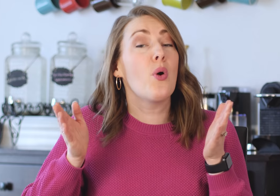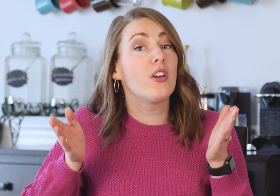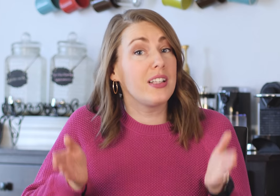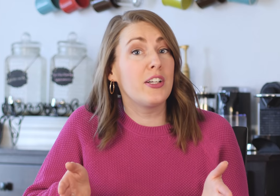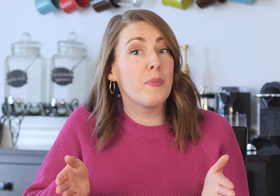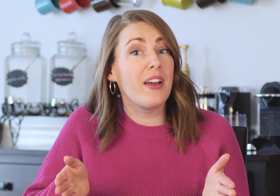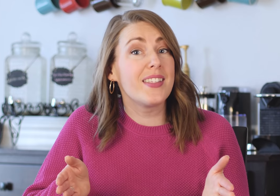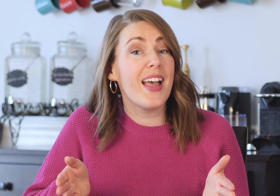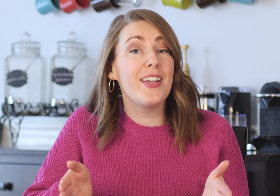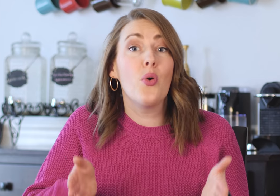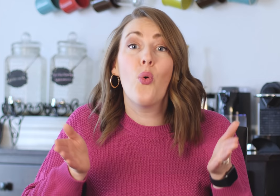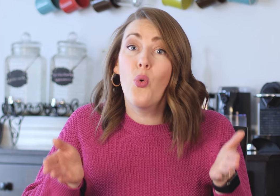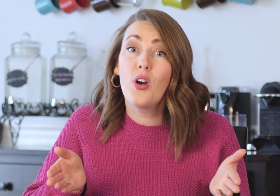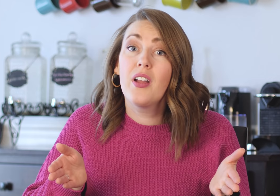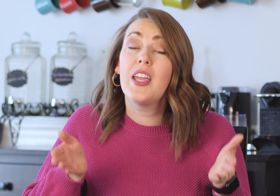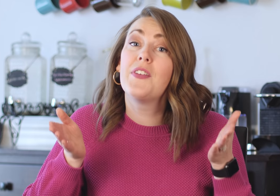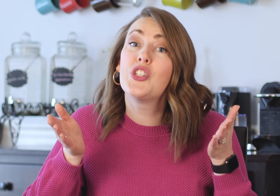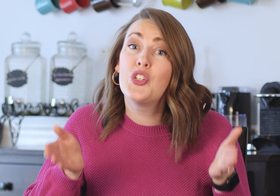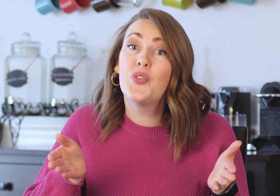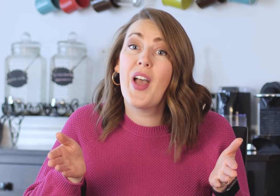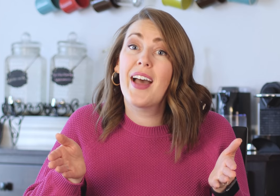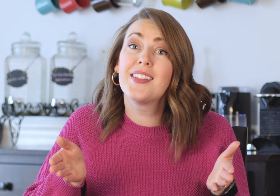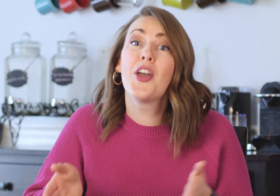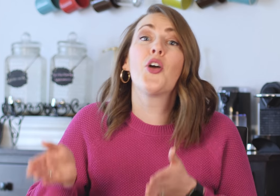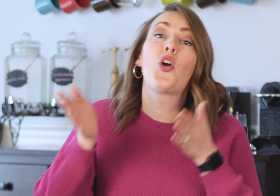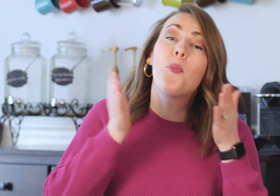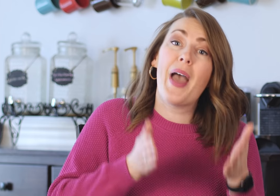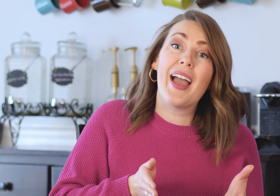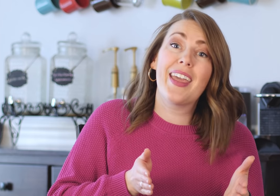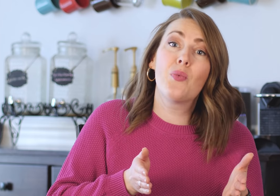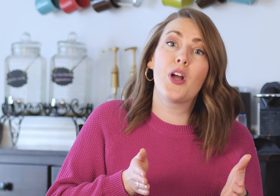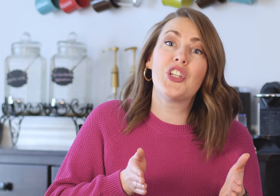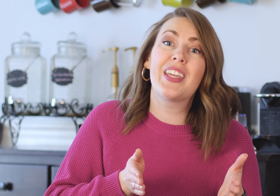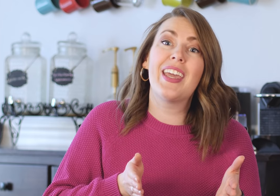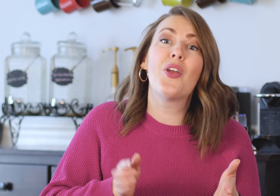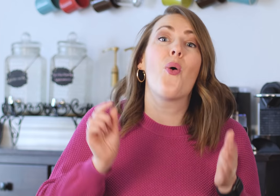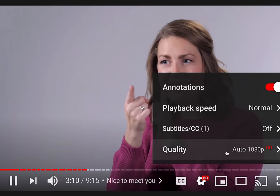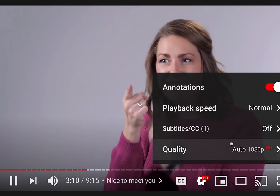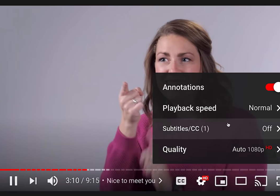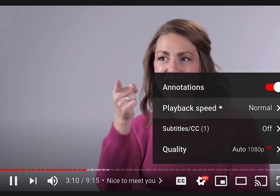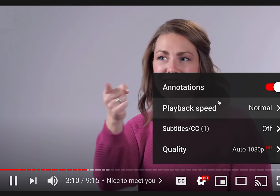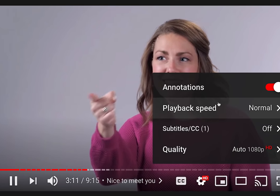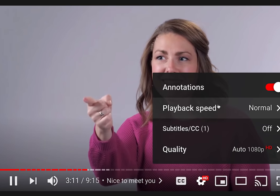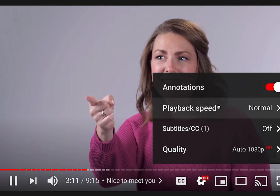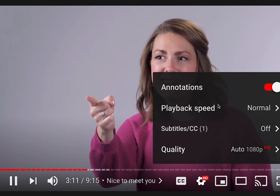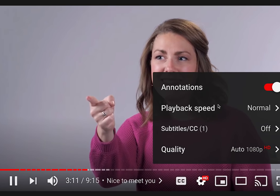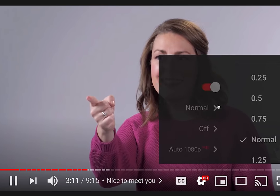aren't clear about a sign or if it's too fast, go back and watch it again or even slow the video